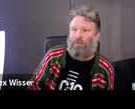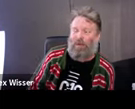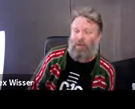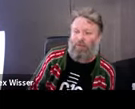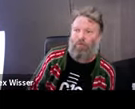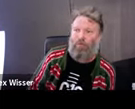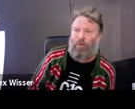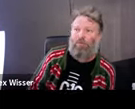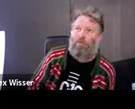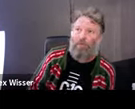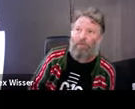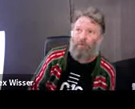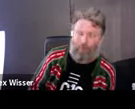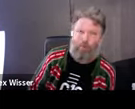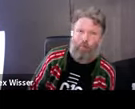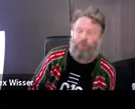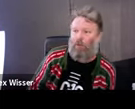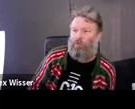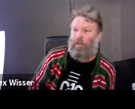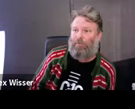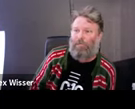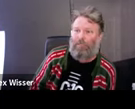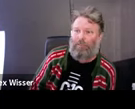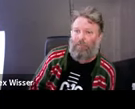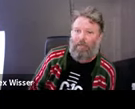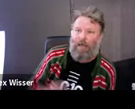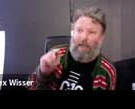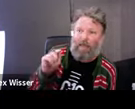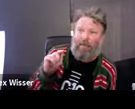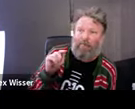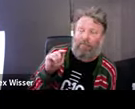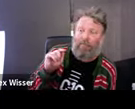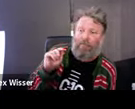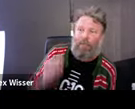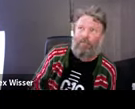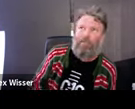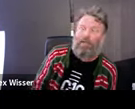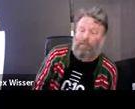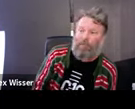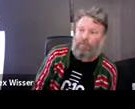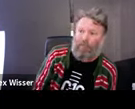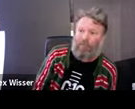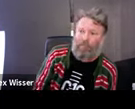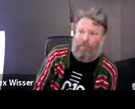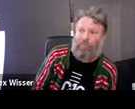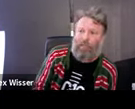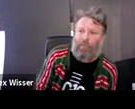there was a School of Cultural Adaption. I think in 2017, in